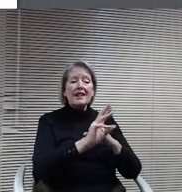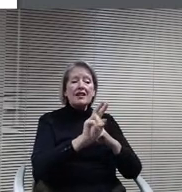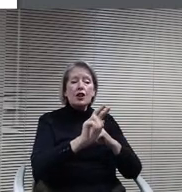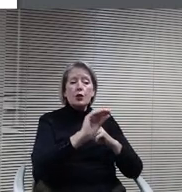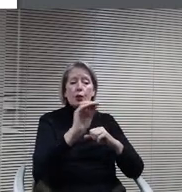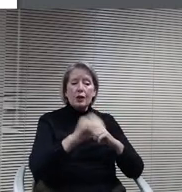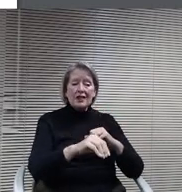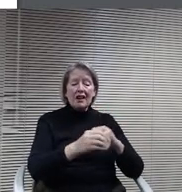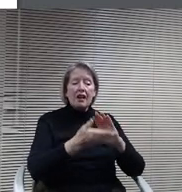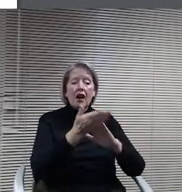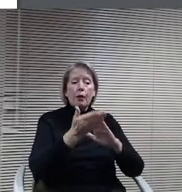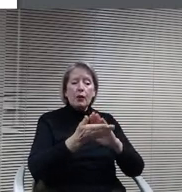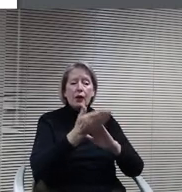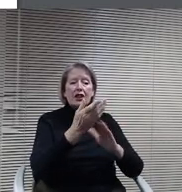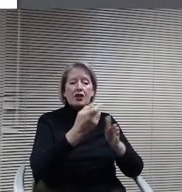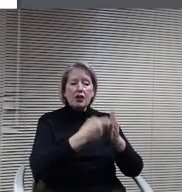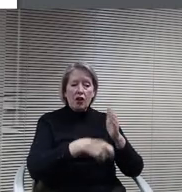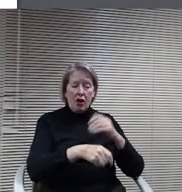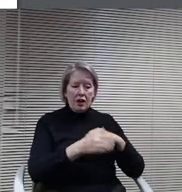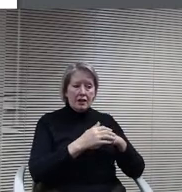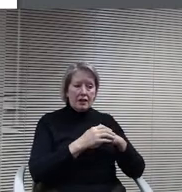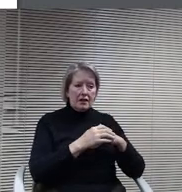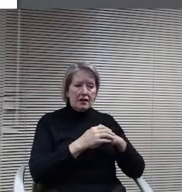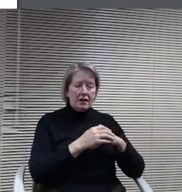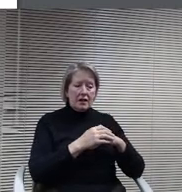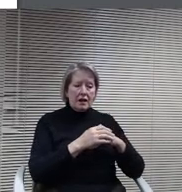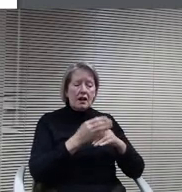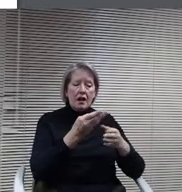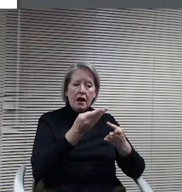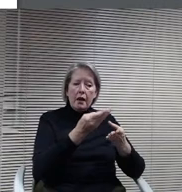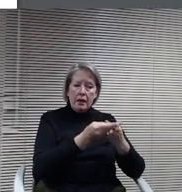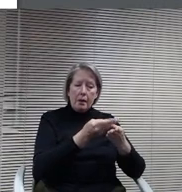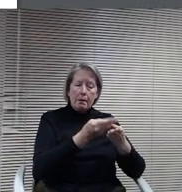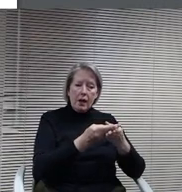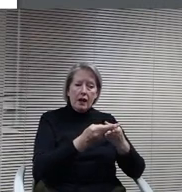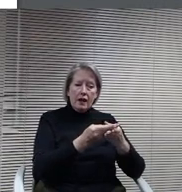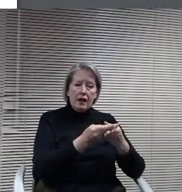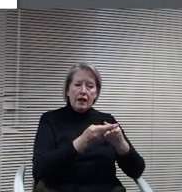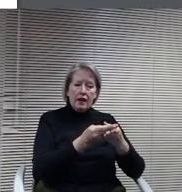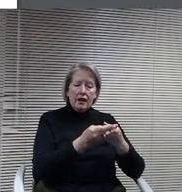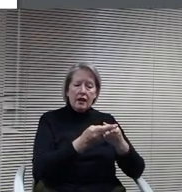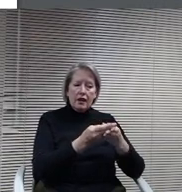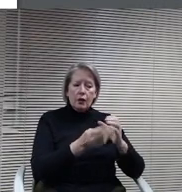operational costs, so the money is actually going to accrue to savings in the general fund.